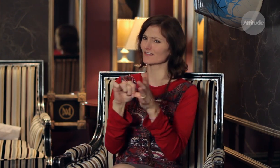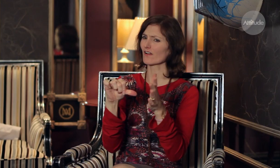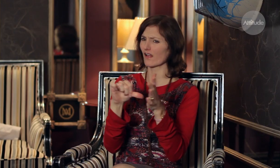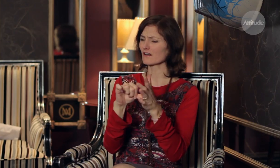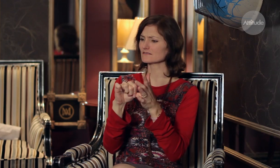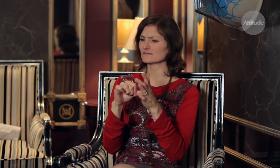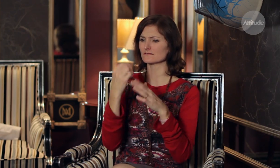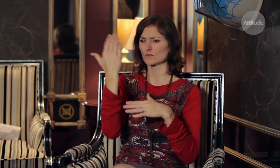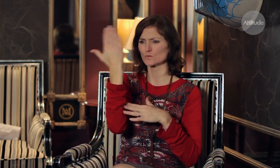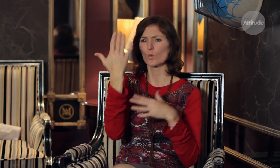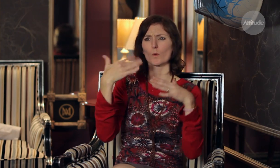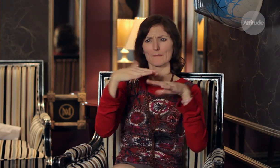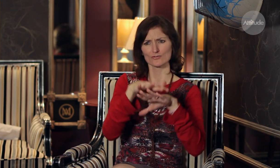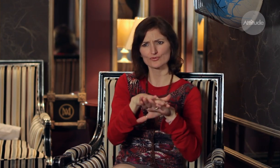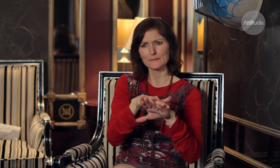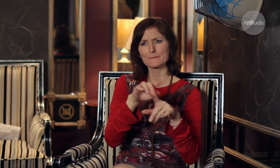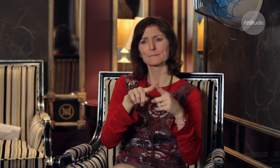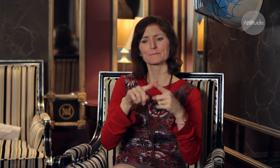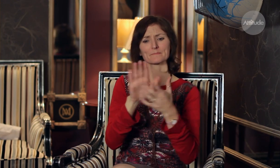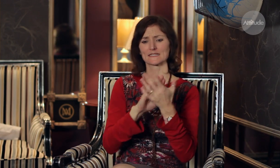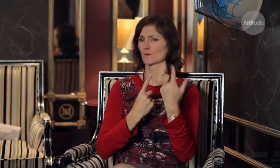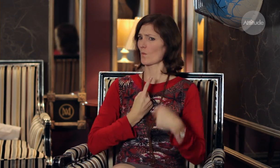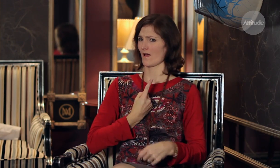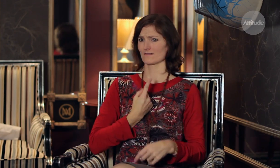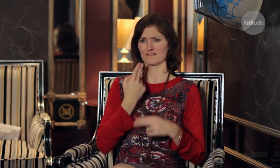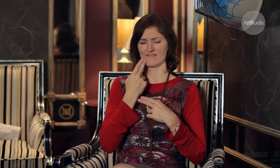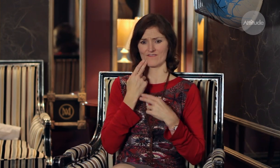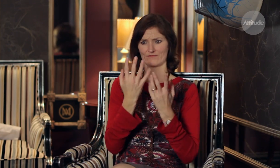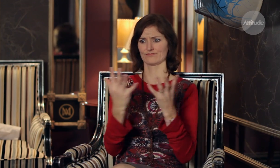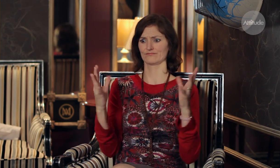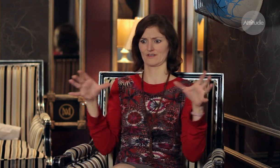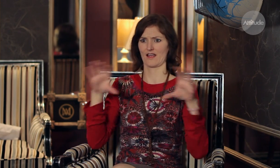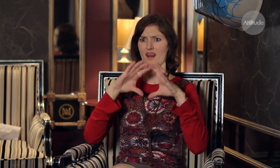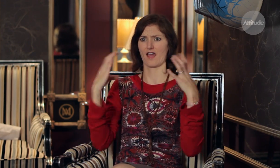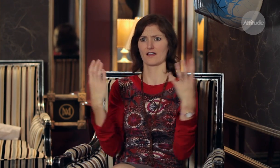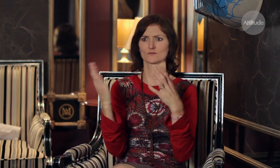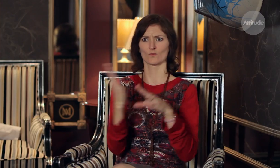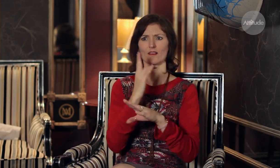When the teacher spoke at the front of the class I didn’t understand any of it, for the whole day